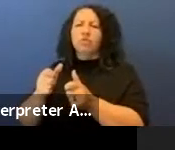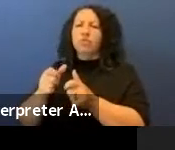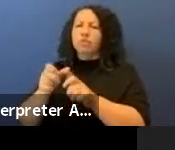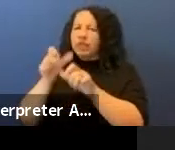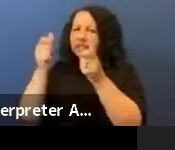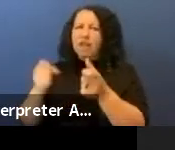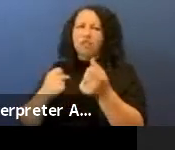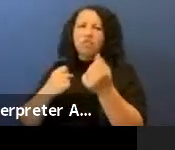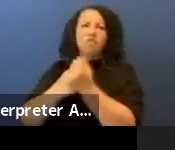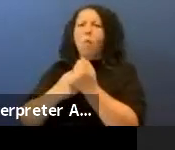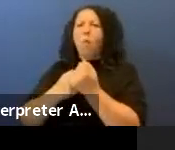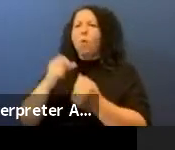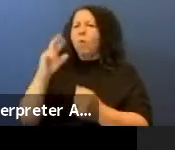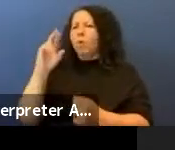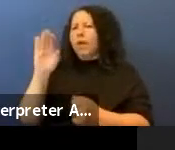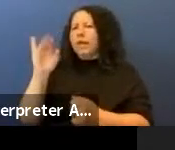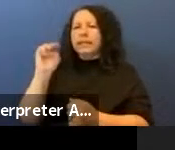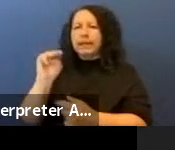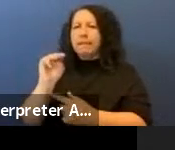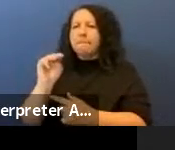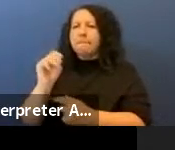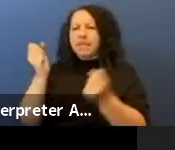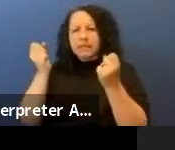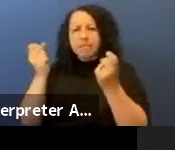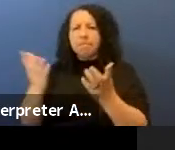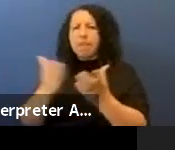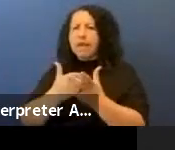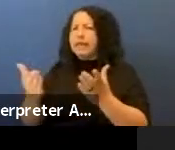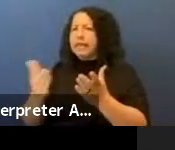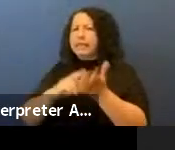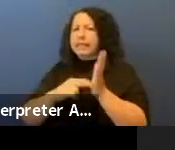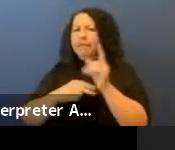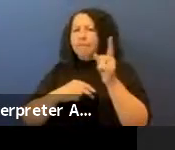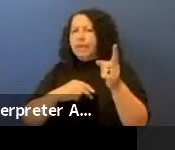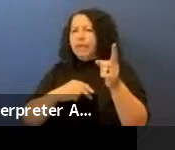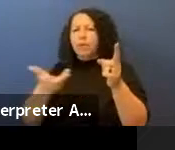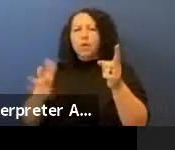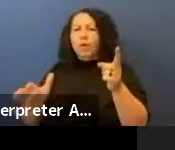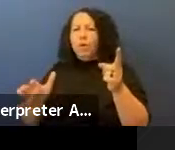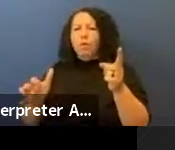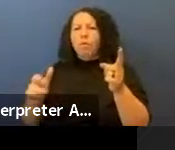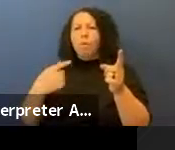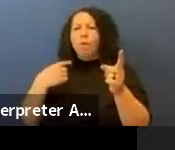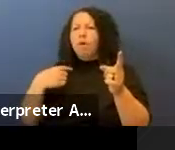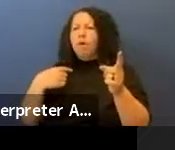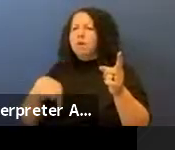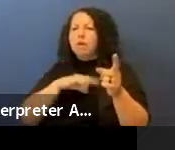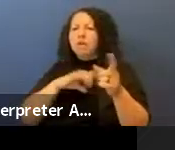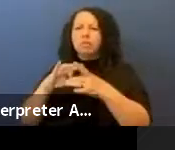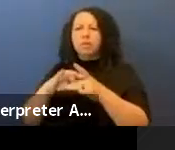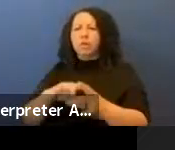it's a lot of things that we don't want to be thought of or to be.